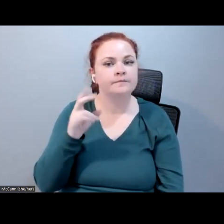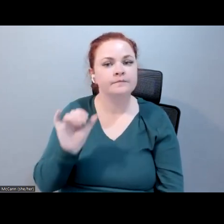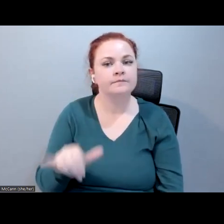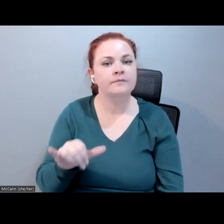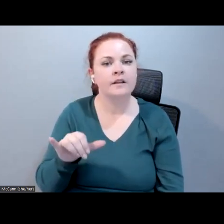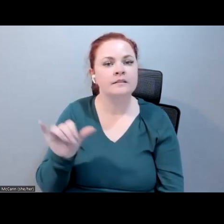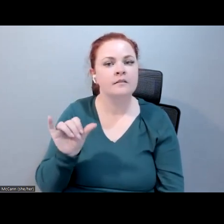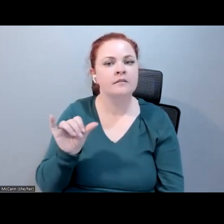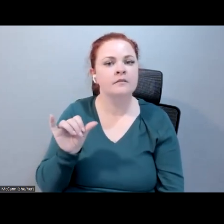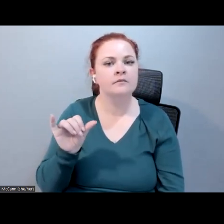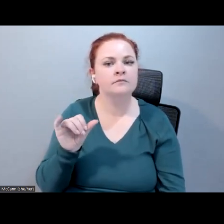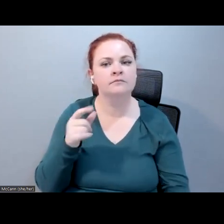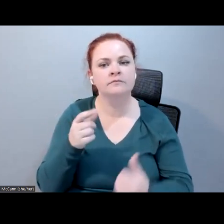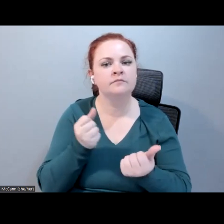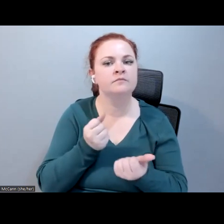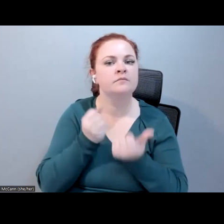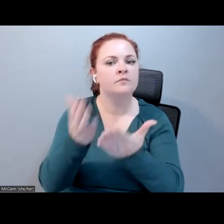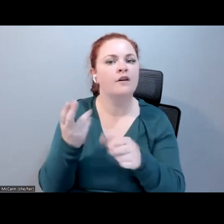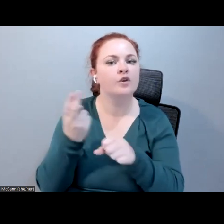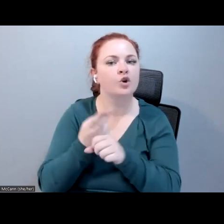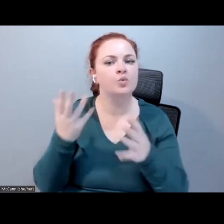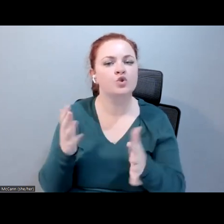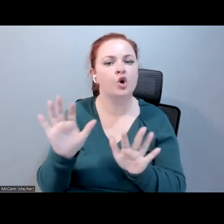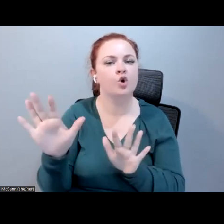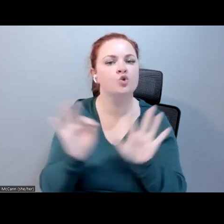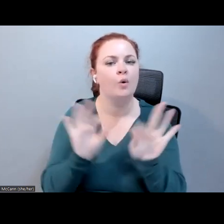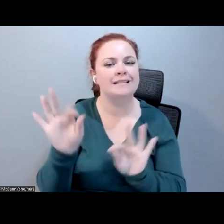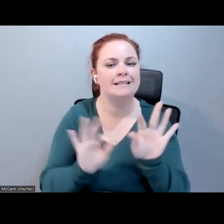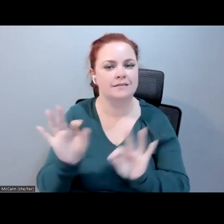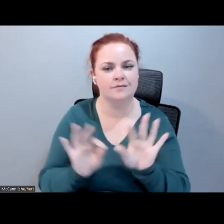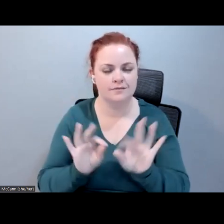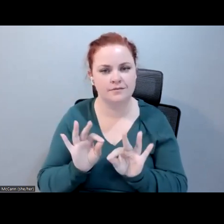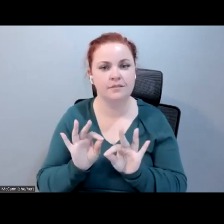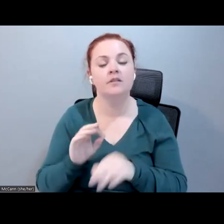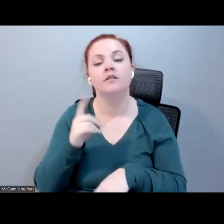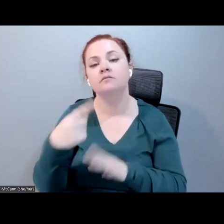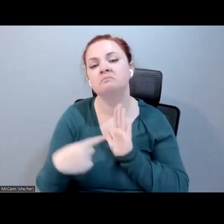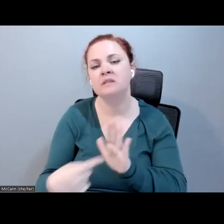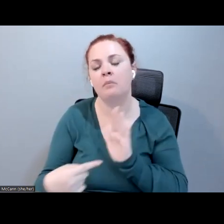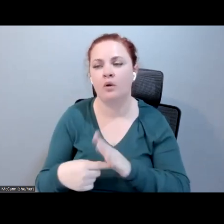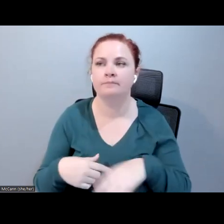user a lot of choice in that area. If I was in, let's say, a